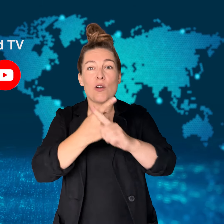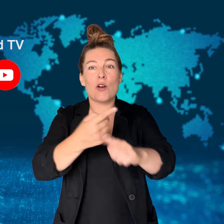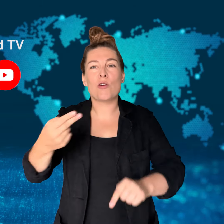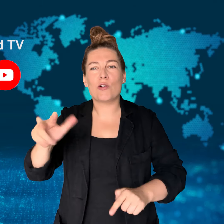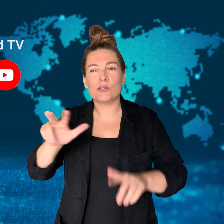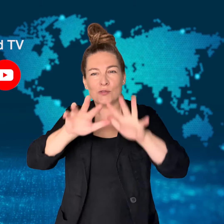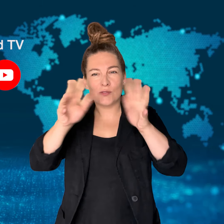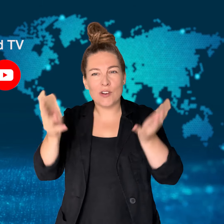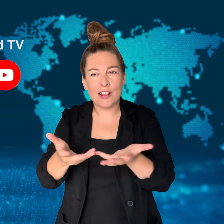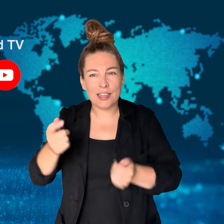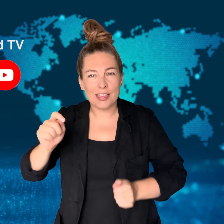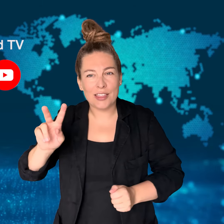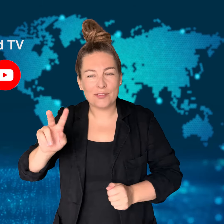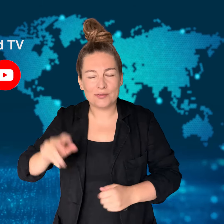get new video updates!